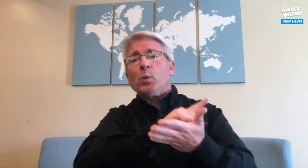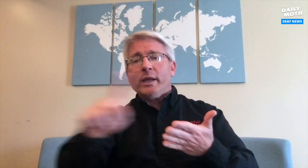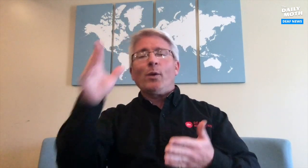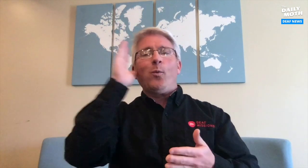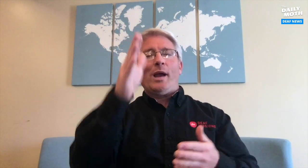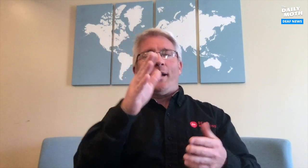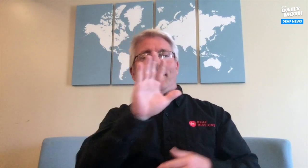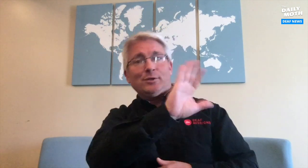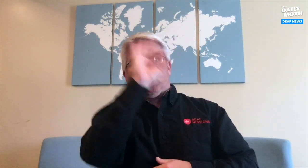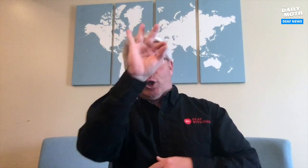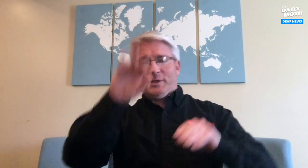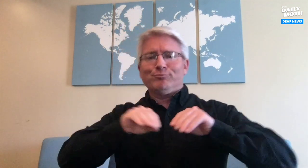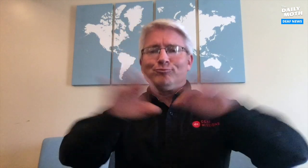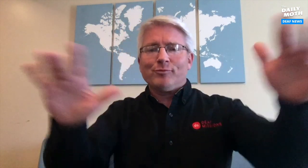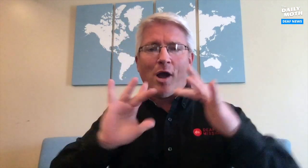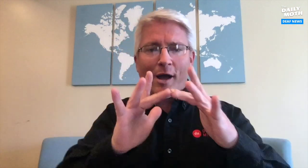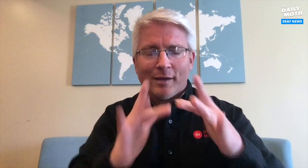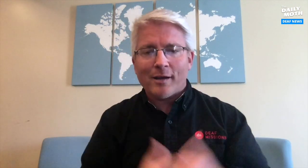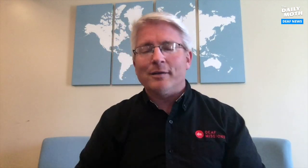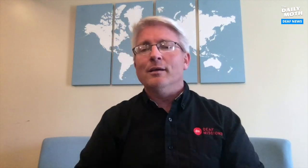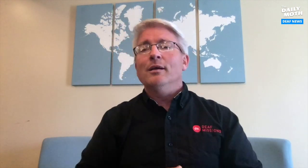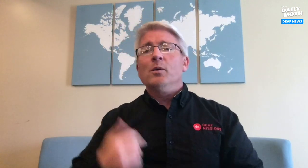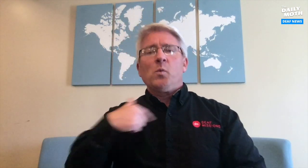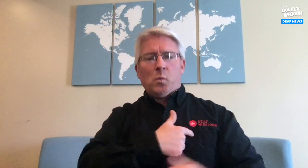During the week the pastor's sermons will be shared online.